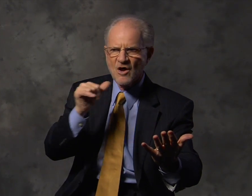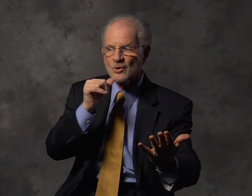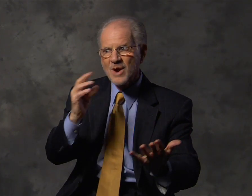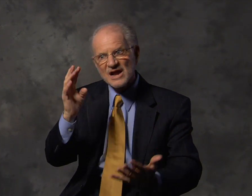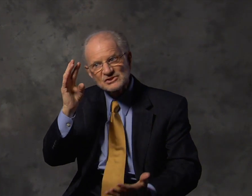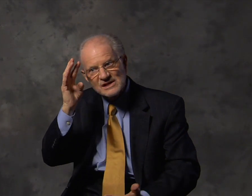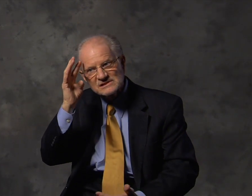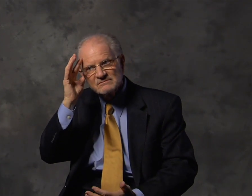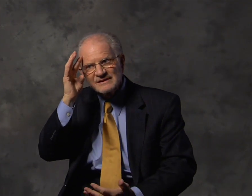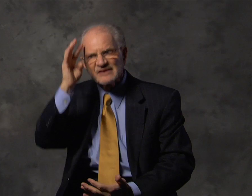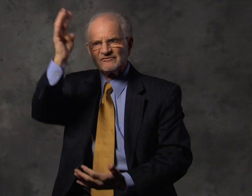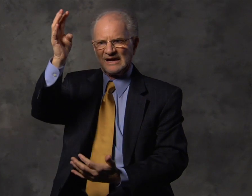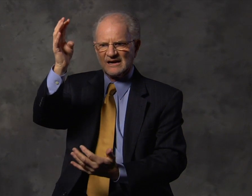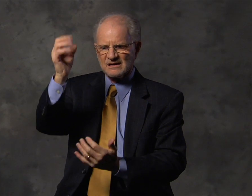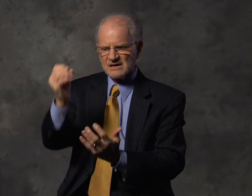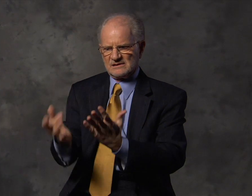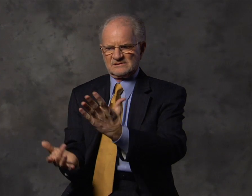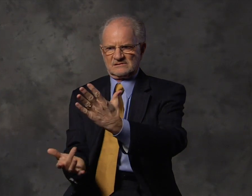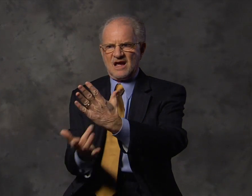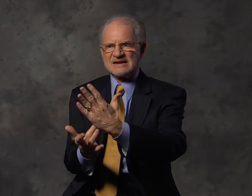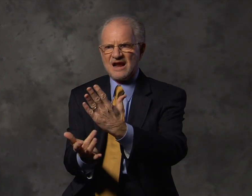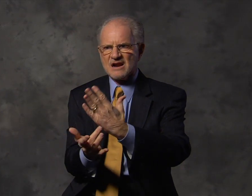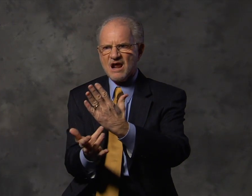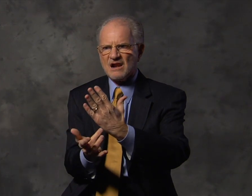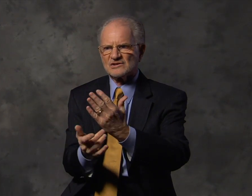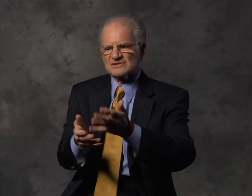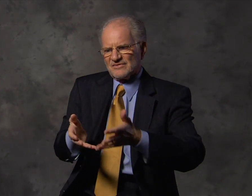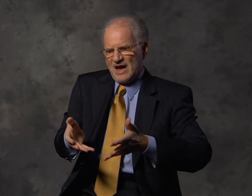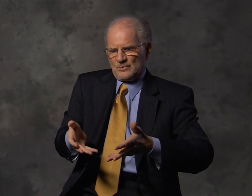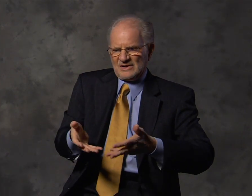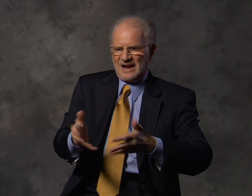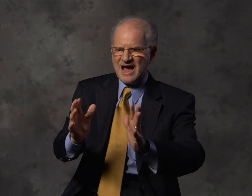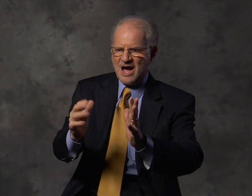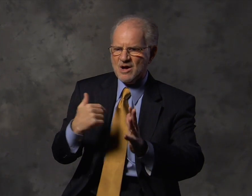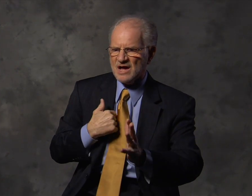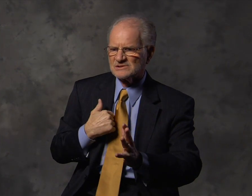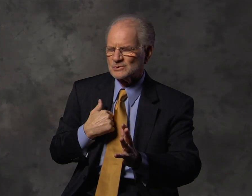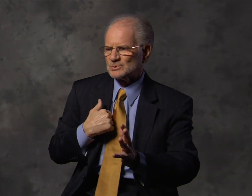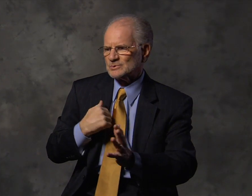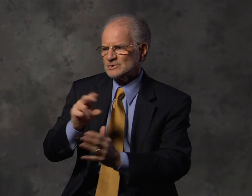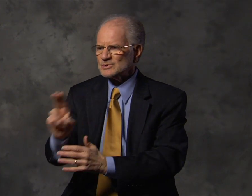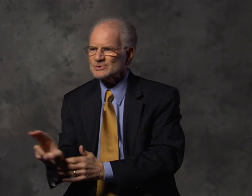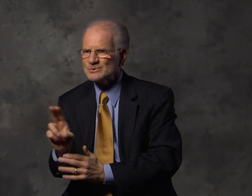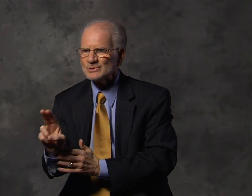california who had invented technology that would allow us